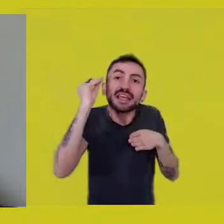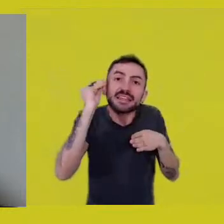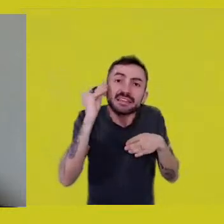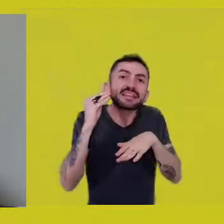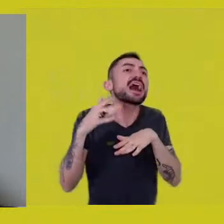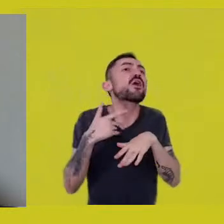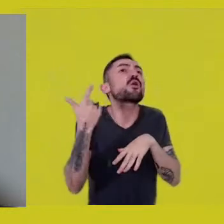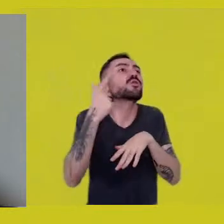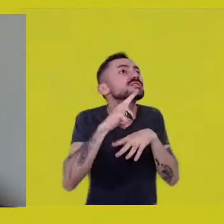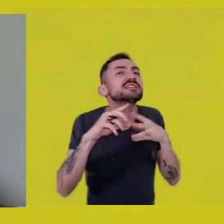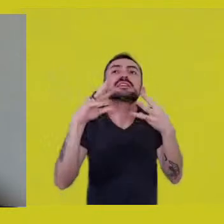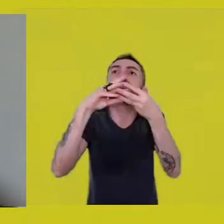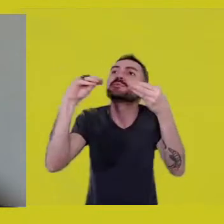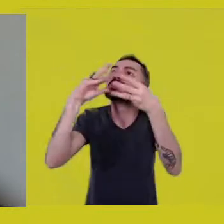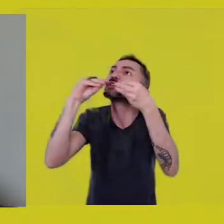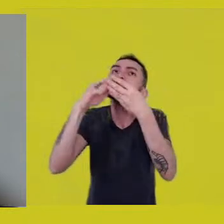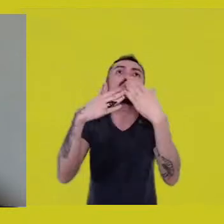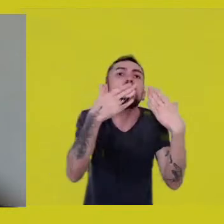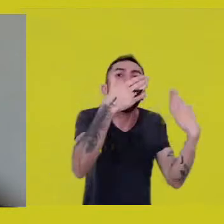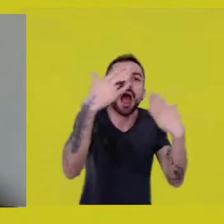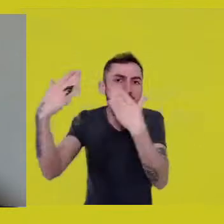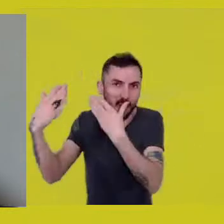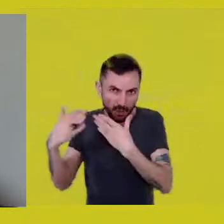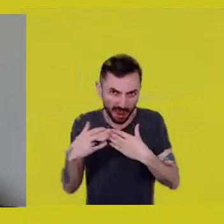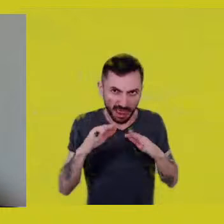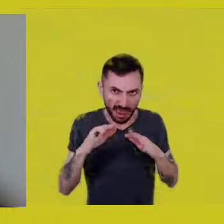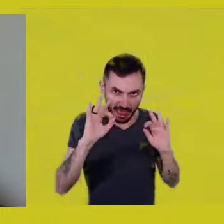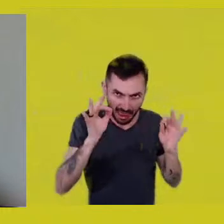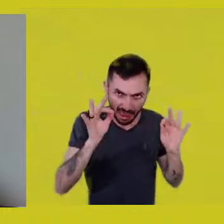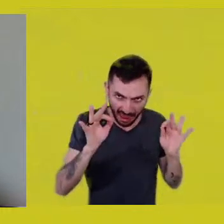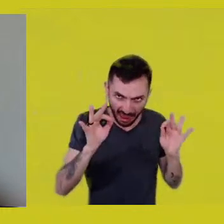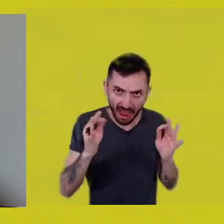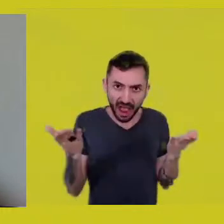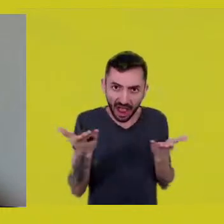transmit and coexist with magic, with enchantment?